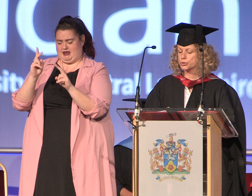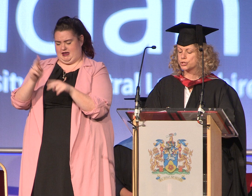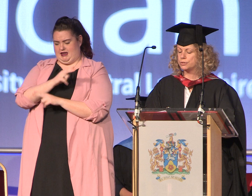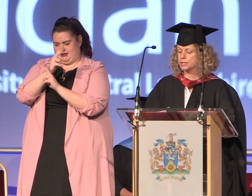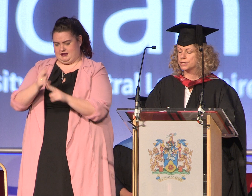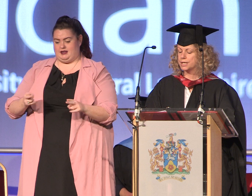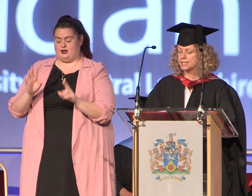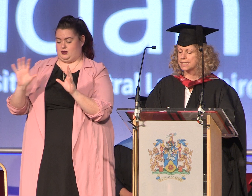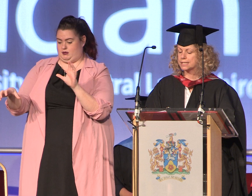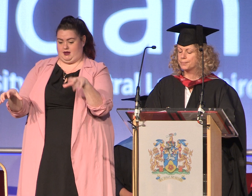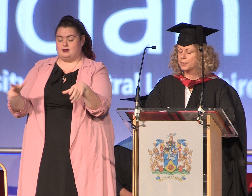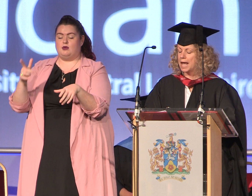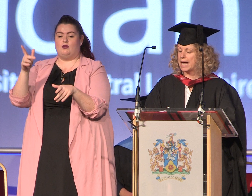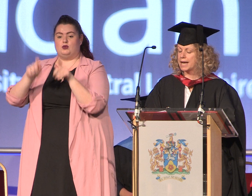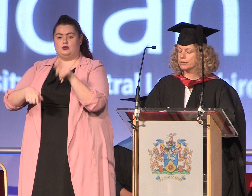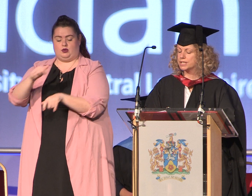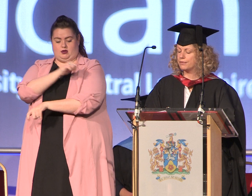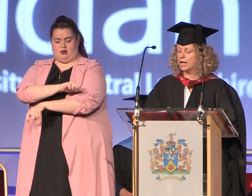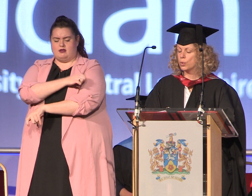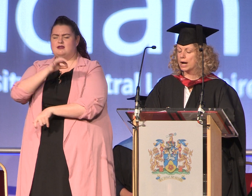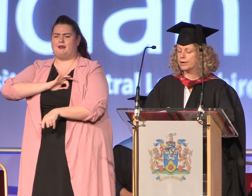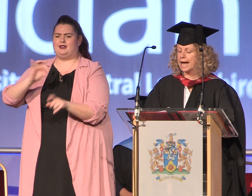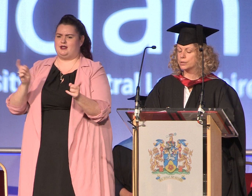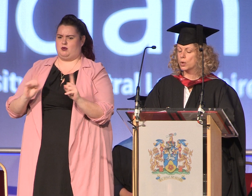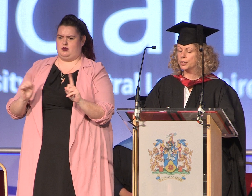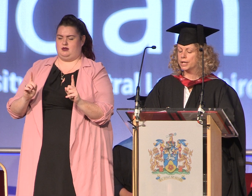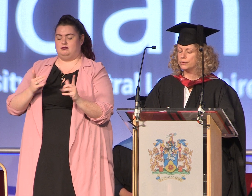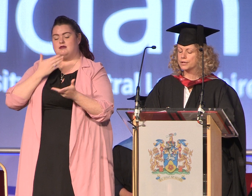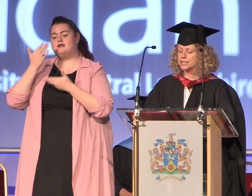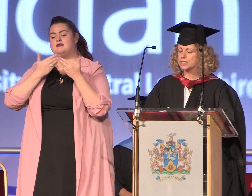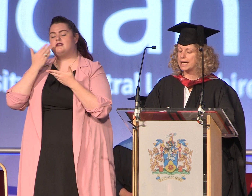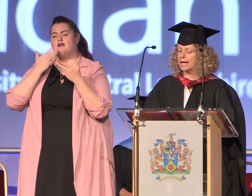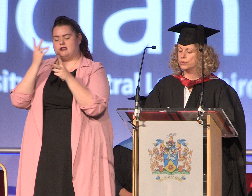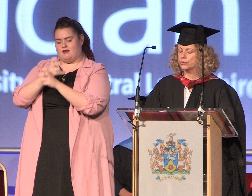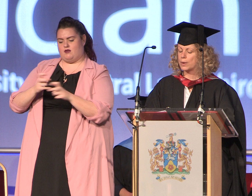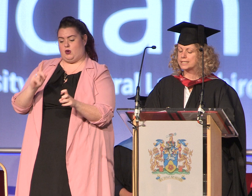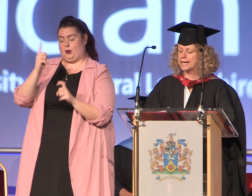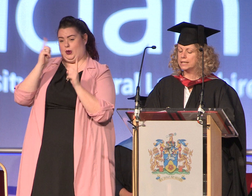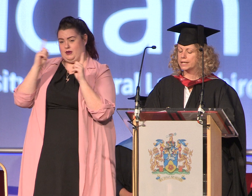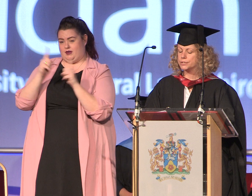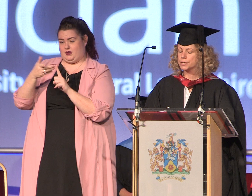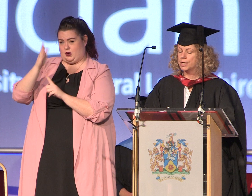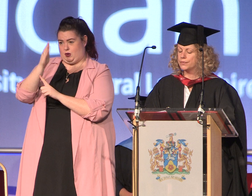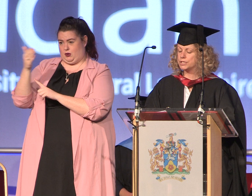Student Nurses a Narrative Inquiry at One University in Northwest England the